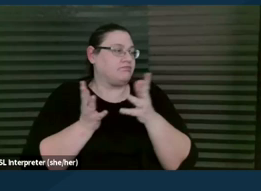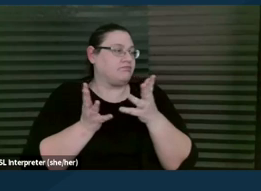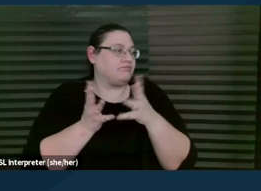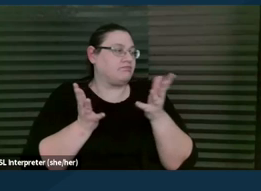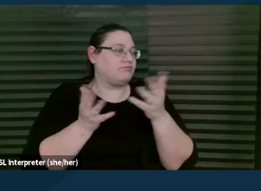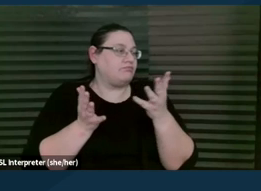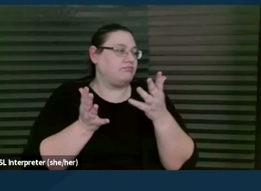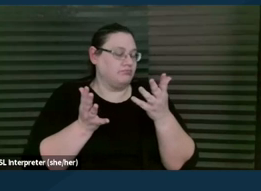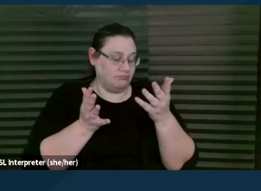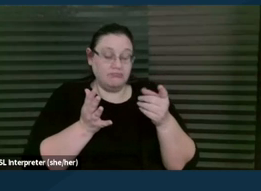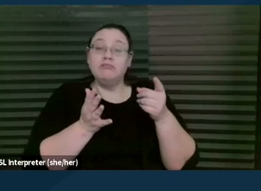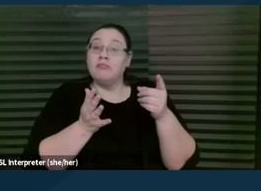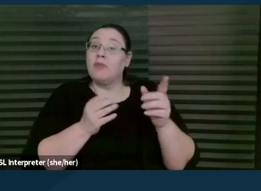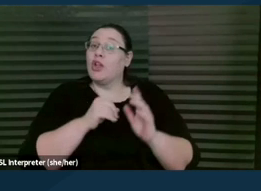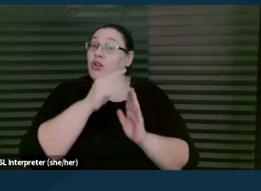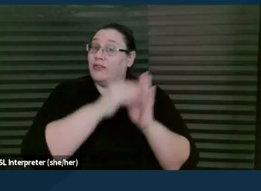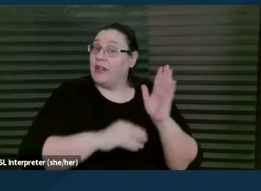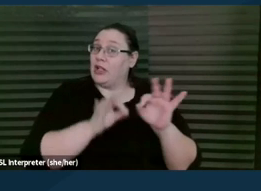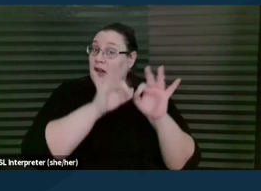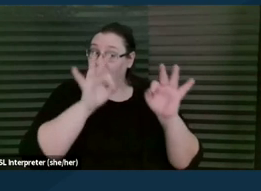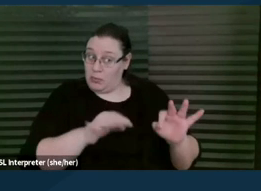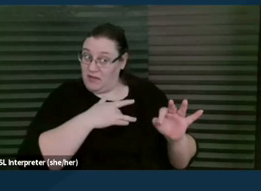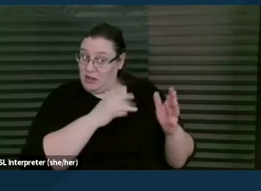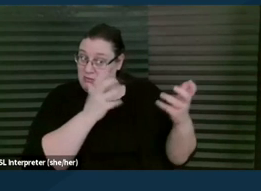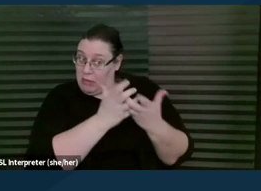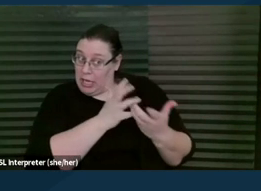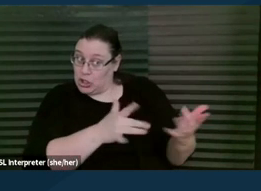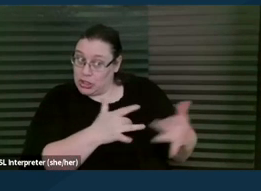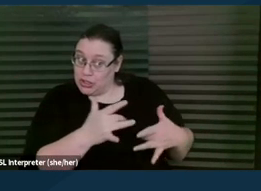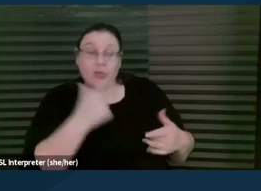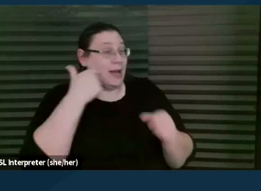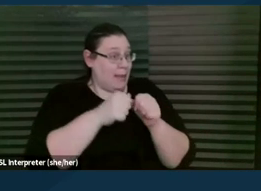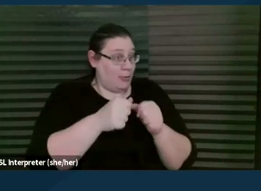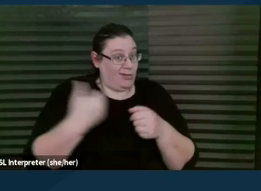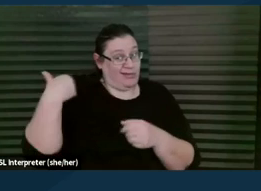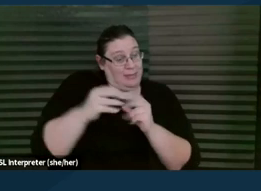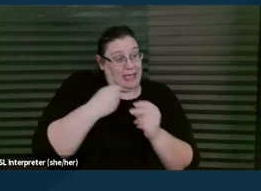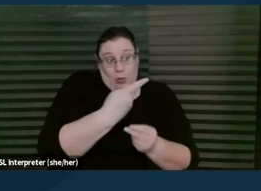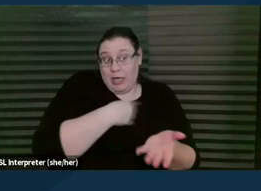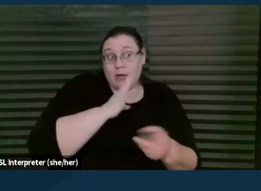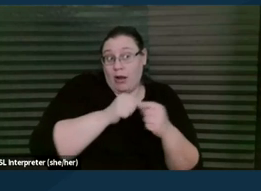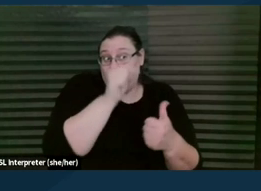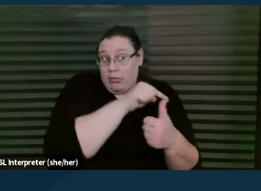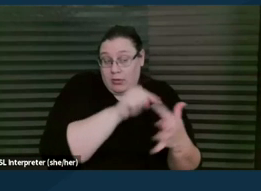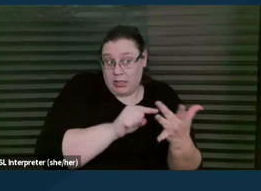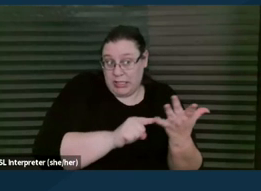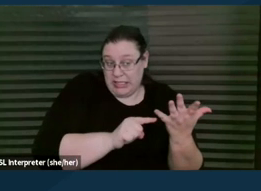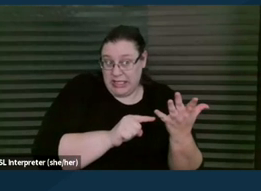filled out the form in a way that reflects your concerns? Here's what you, we talked about in the meeting. It doesn't sound like you included that in the form.